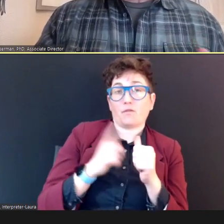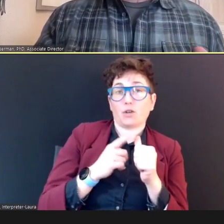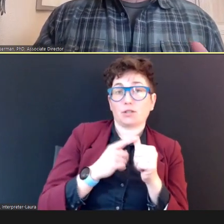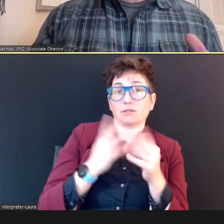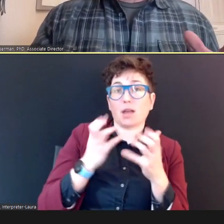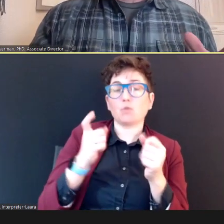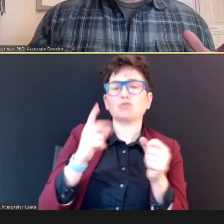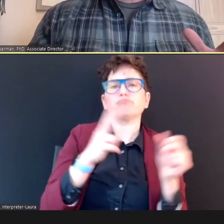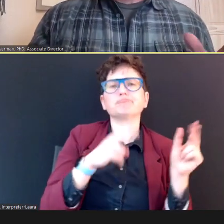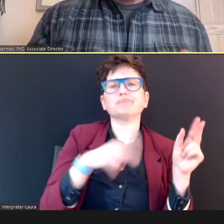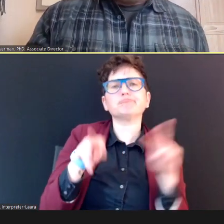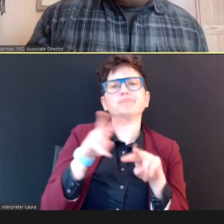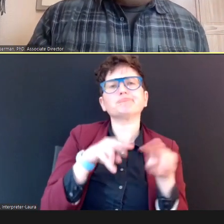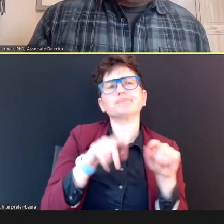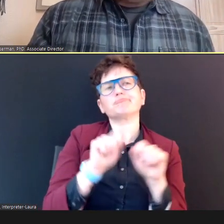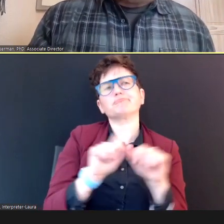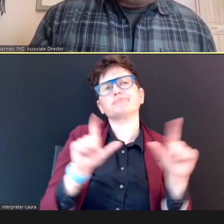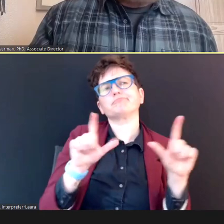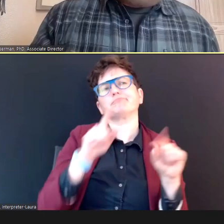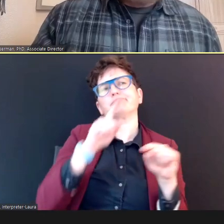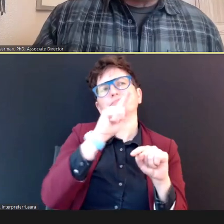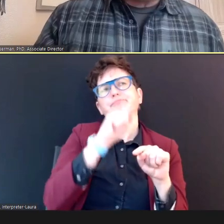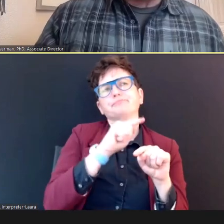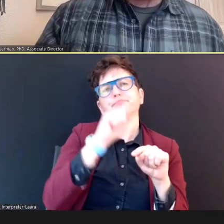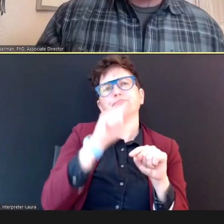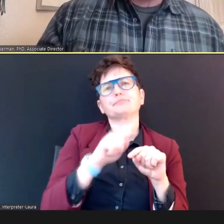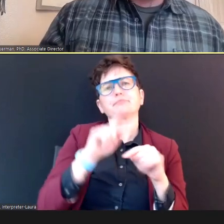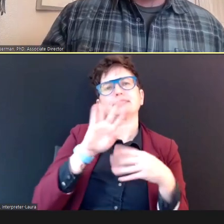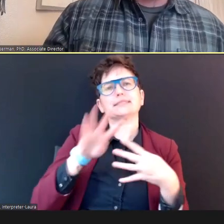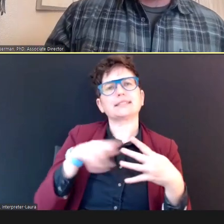Table that you see on your screen.